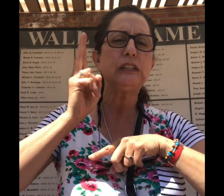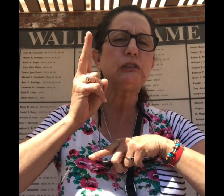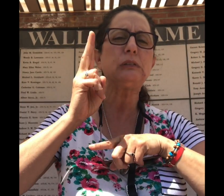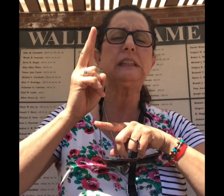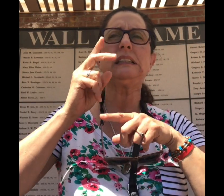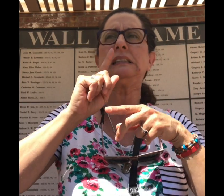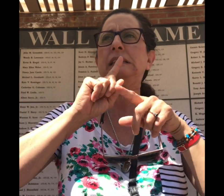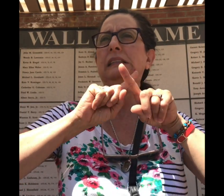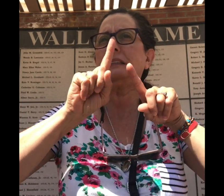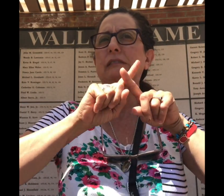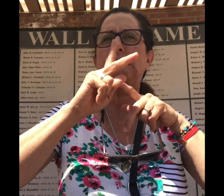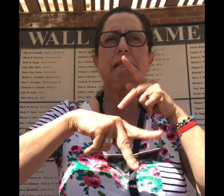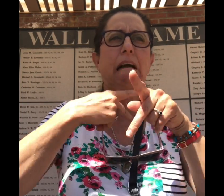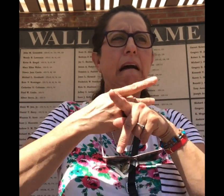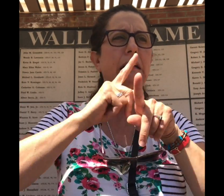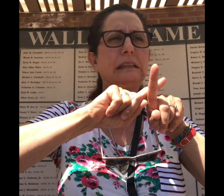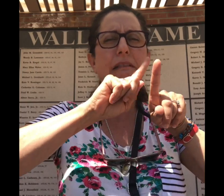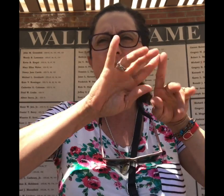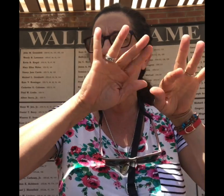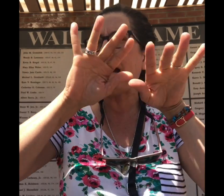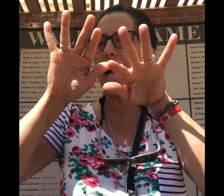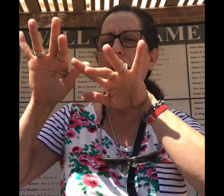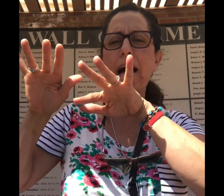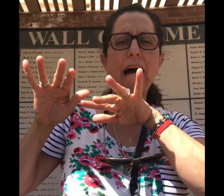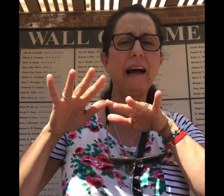There's history here of all kinds and varieties.